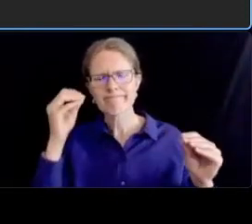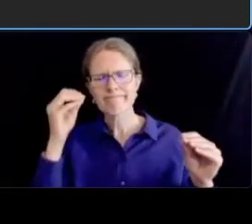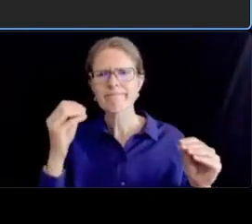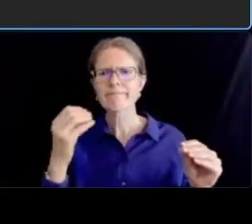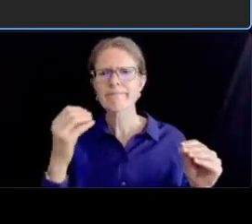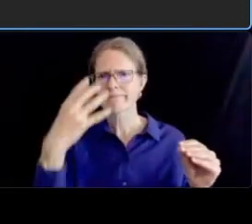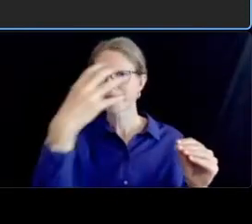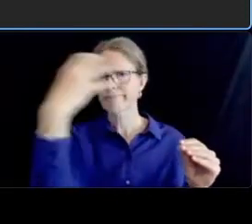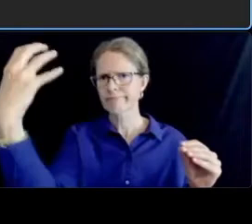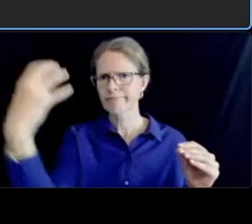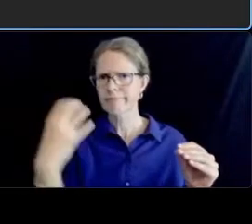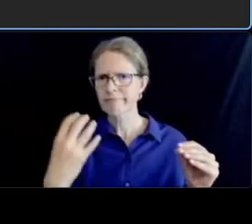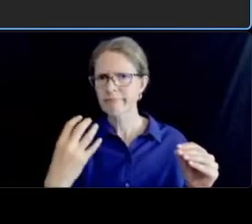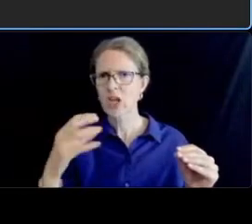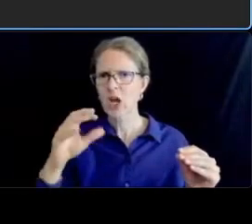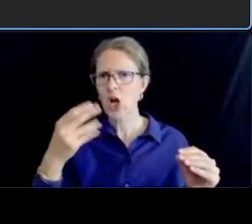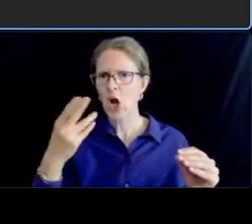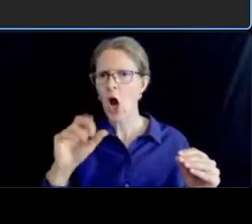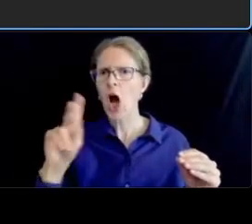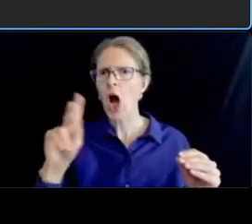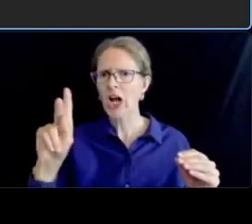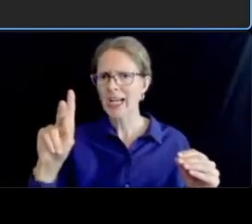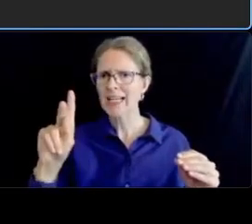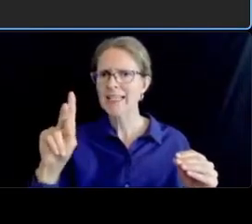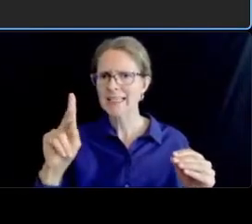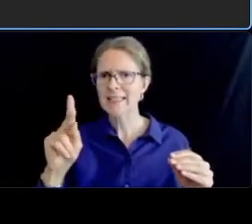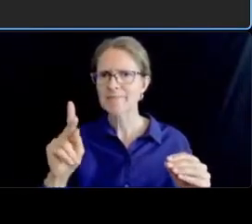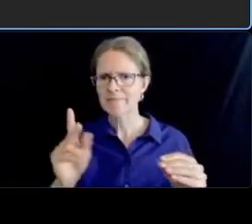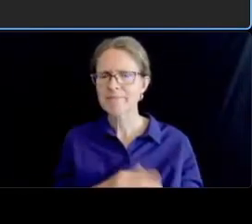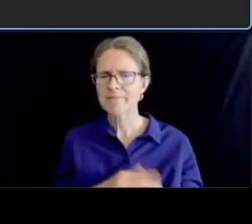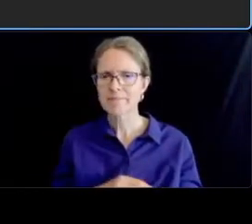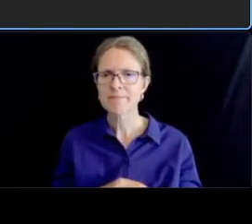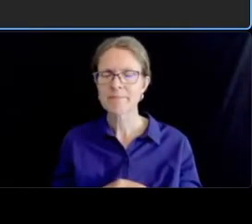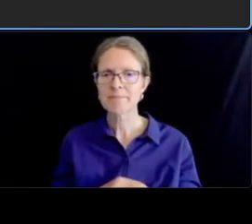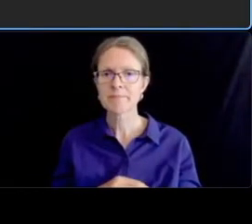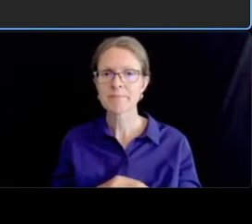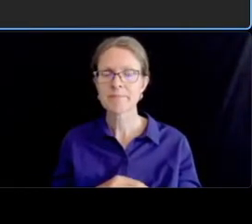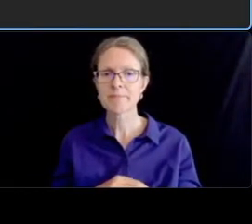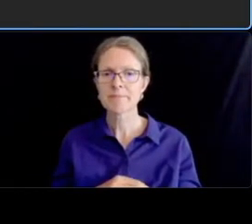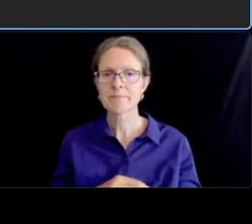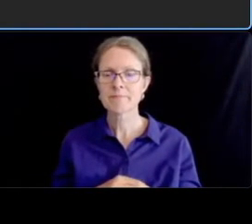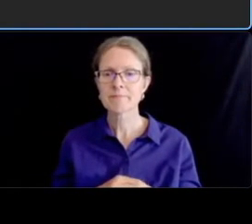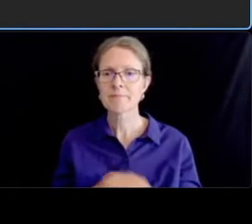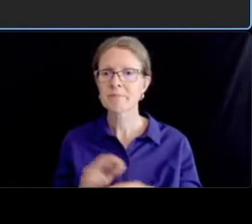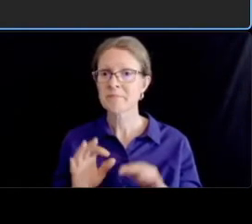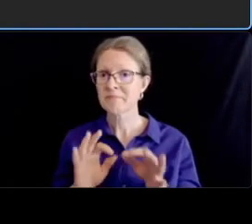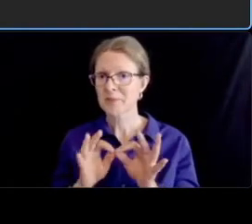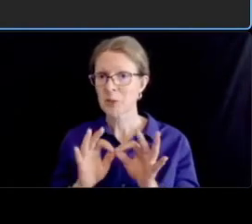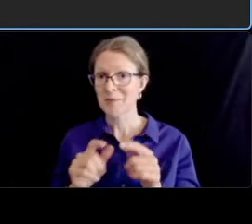just another view of that um and then through coordination with lamada we are